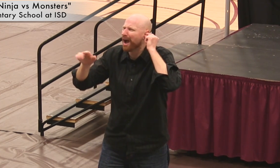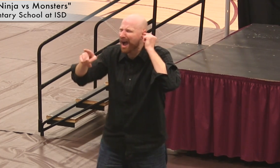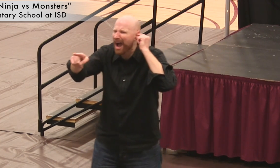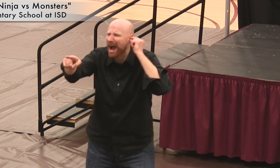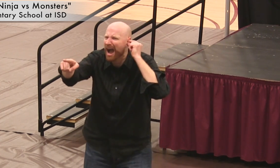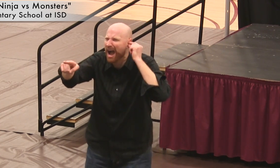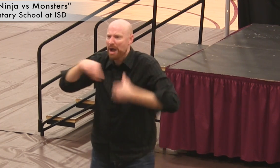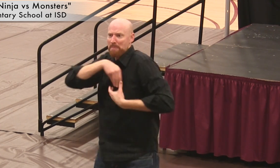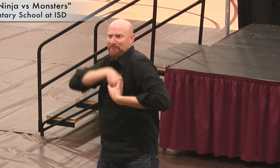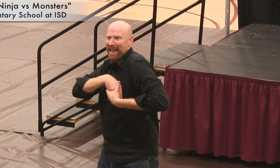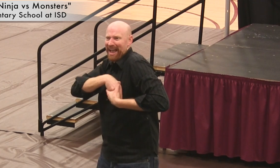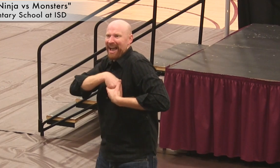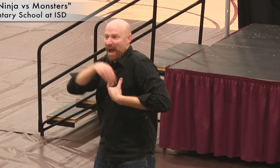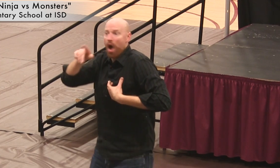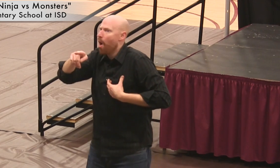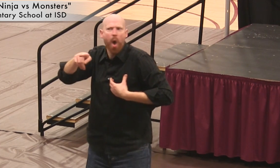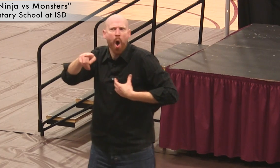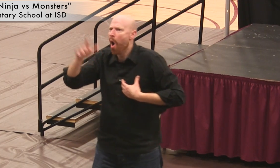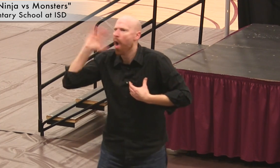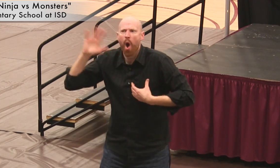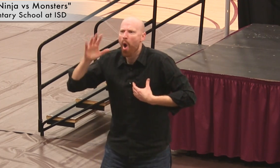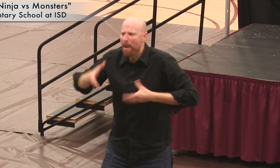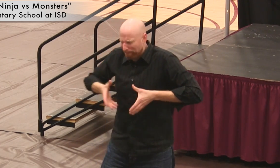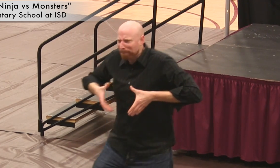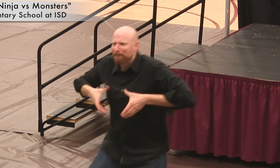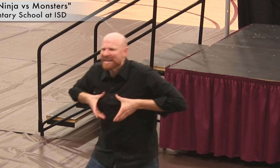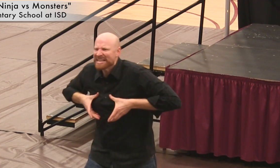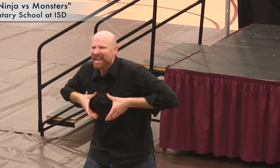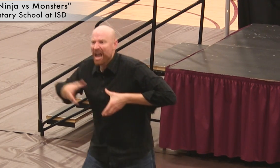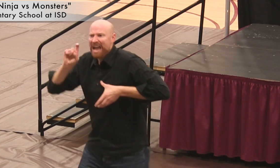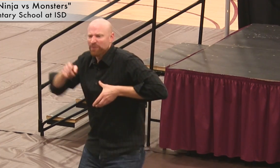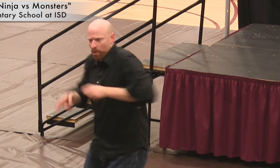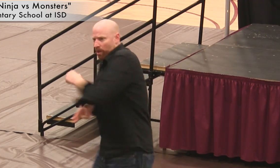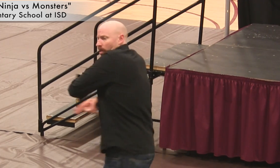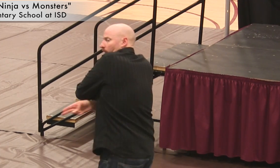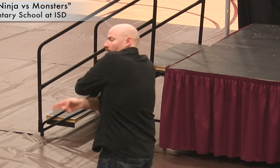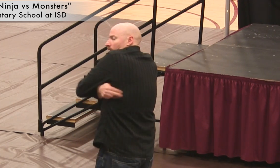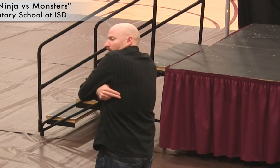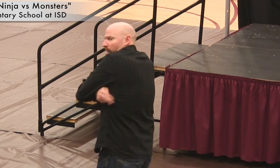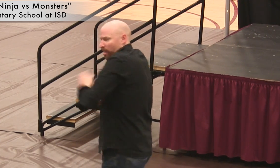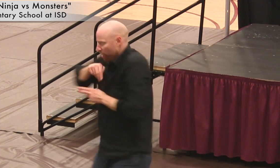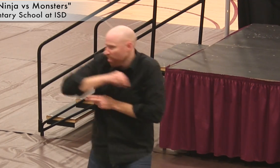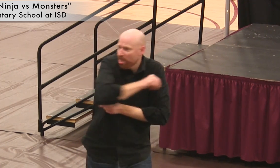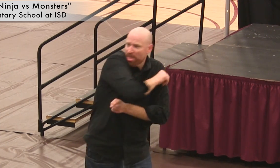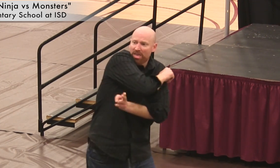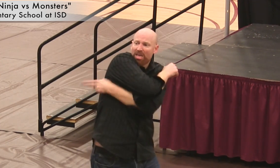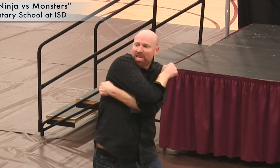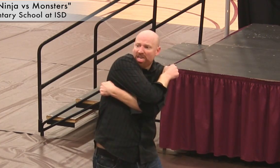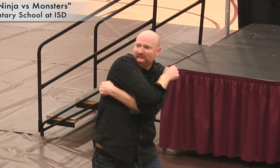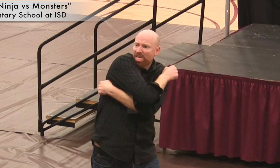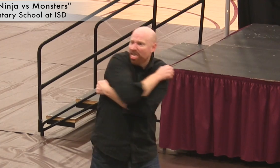[responds to comment from audience] Like the kind that goes in your pocket? [dramatically] NOOOO this was a huuuuuuge device